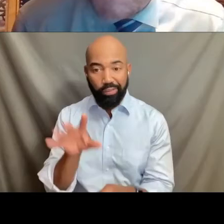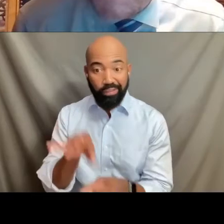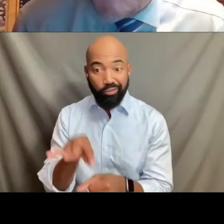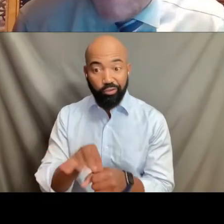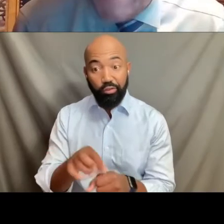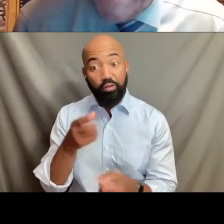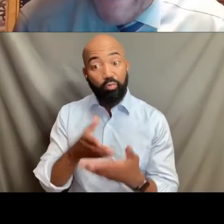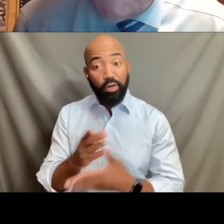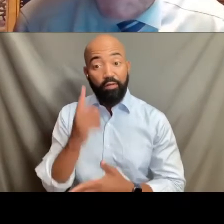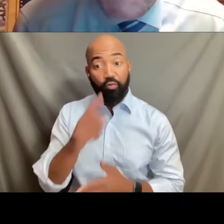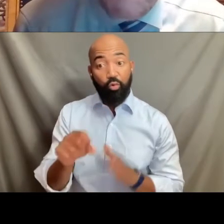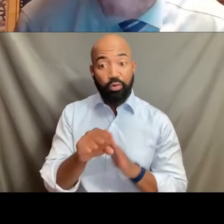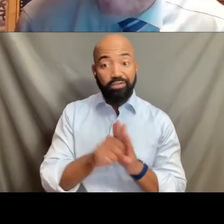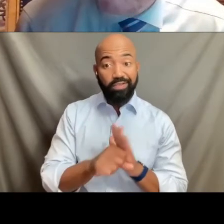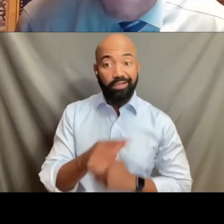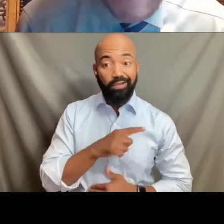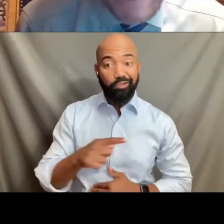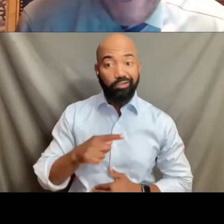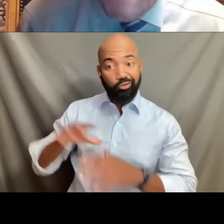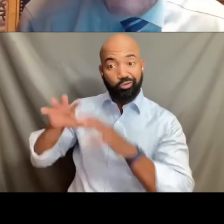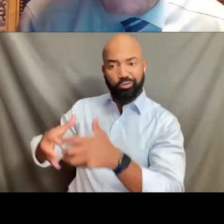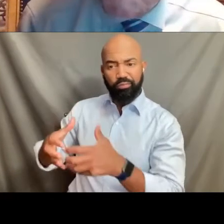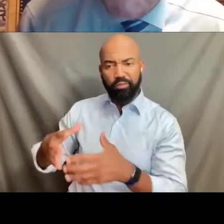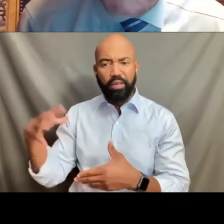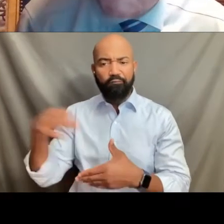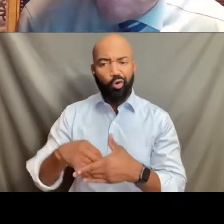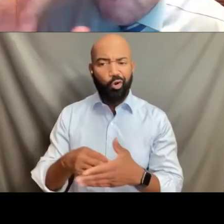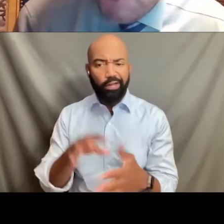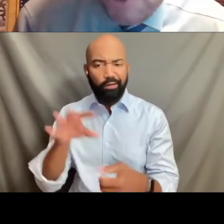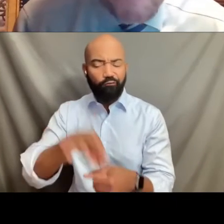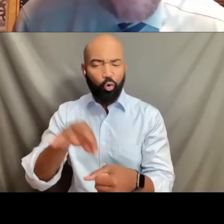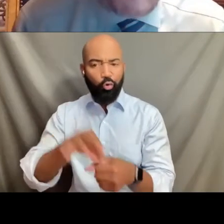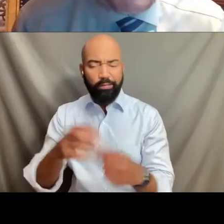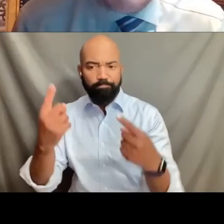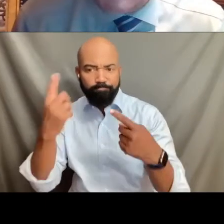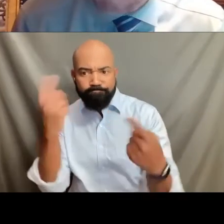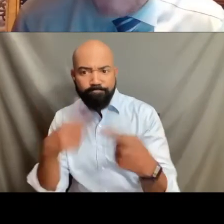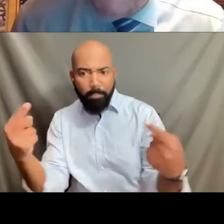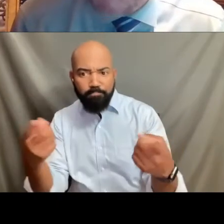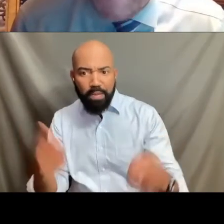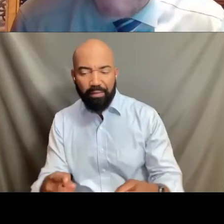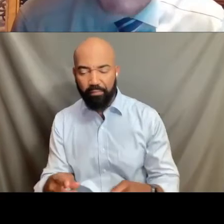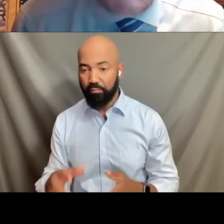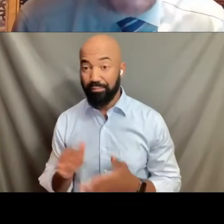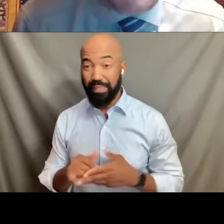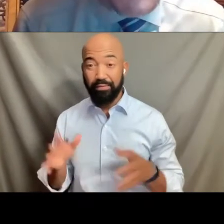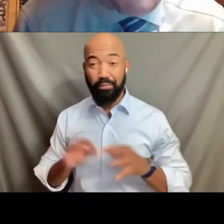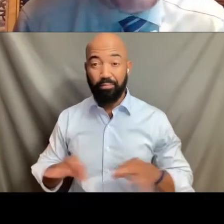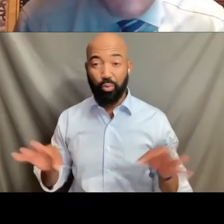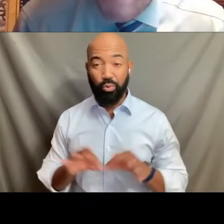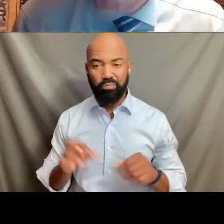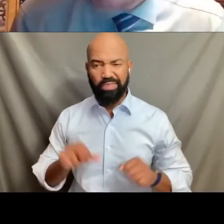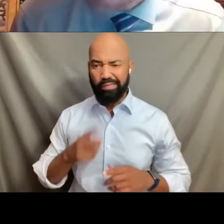to decide cases involving voting disputes. Hugely important, which again, we can chat about some other time.